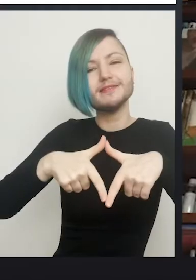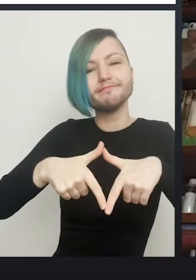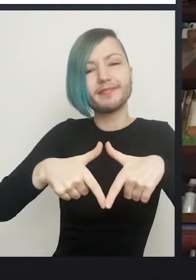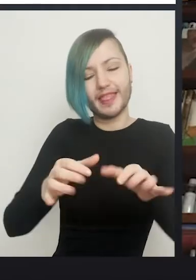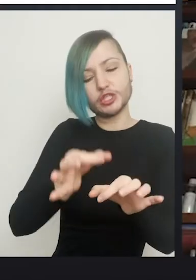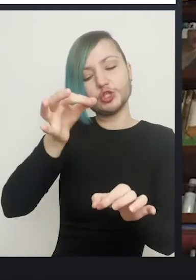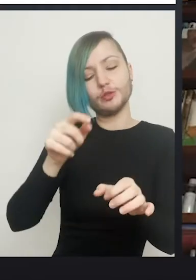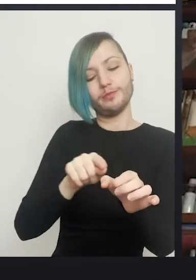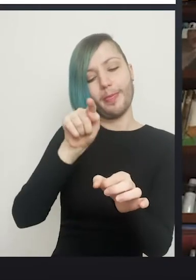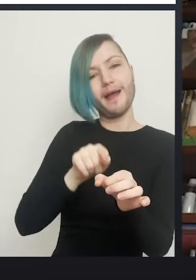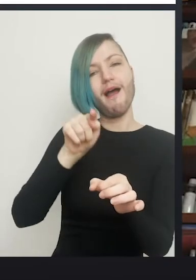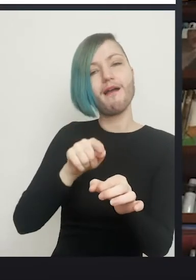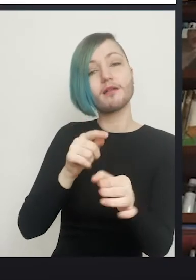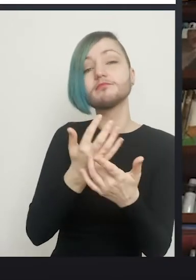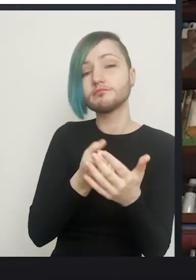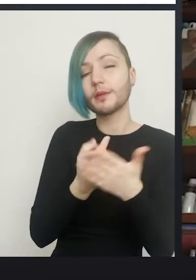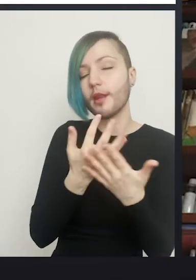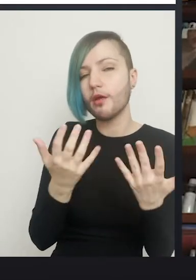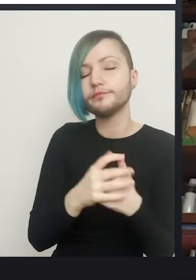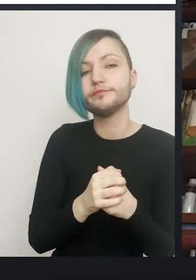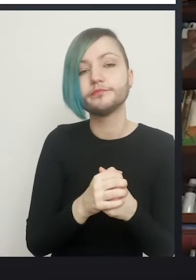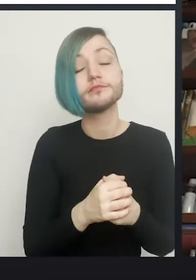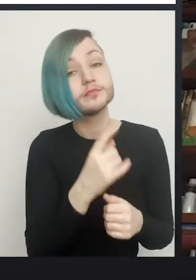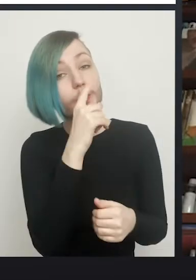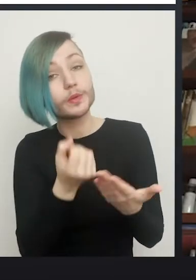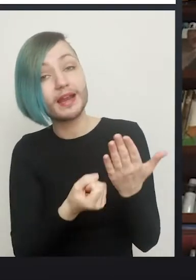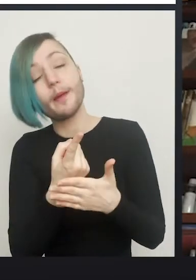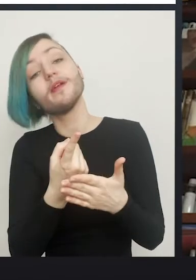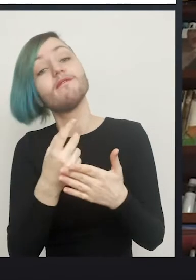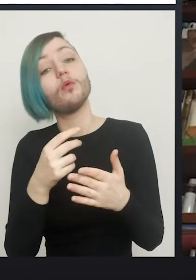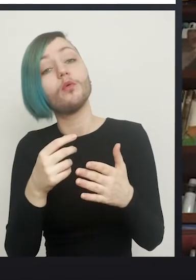Okay. Can it also happen for people who've had the aesthetic labiaplasty as well?